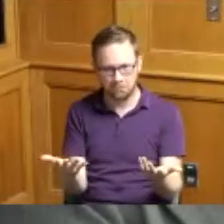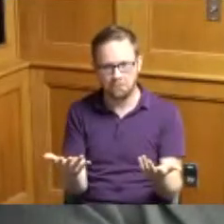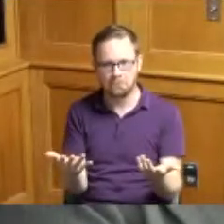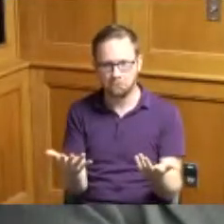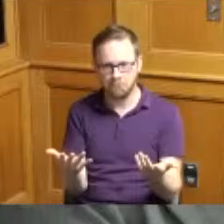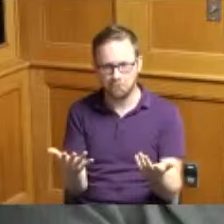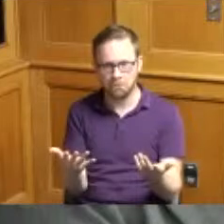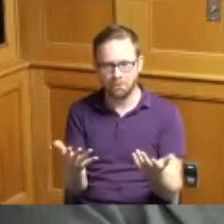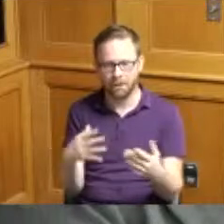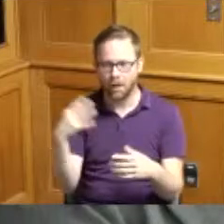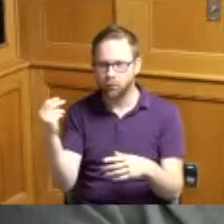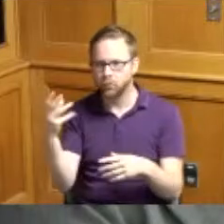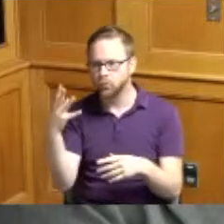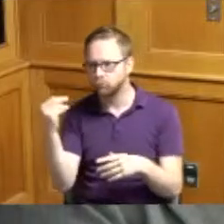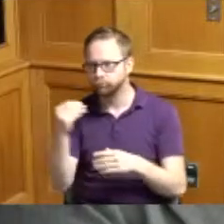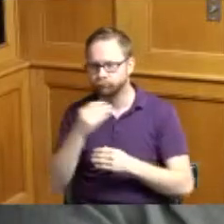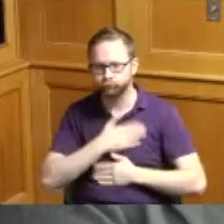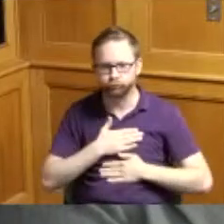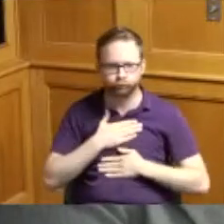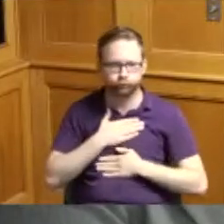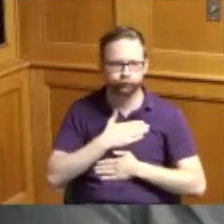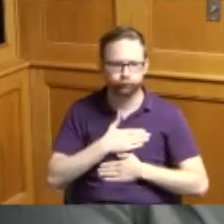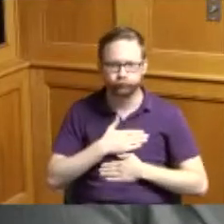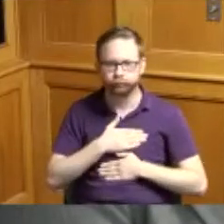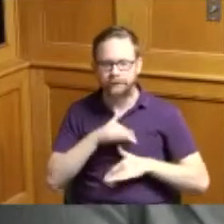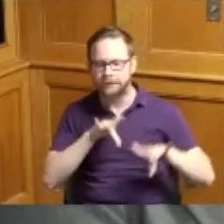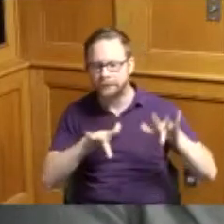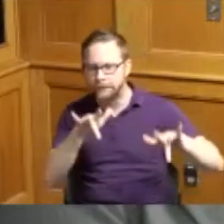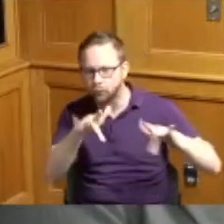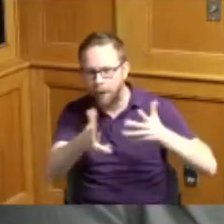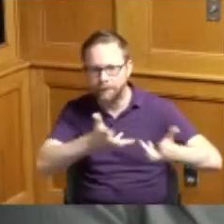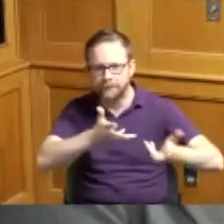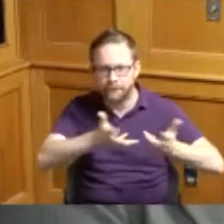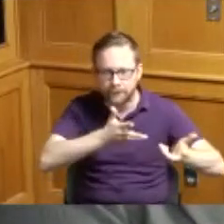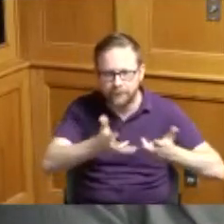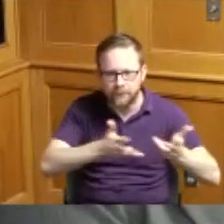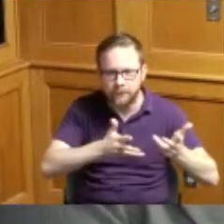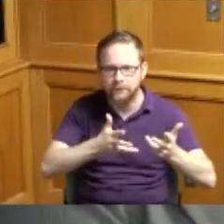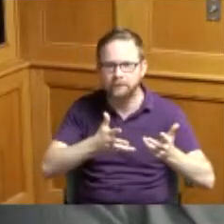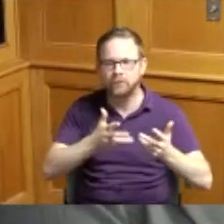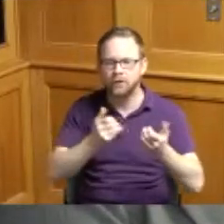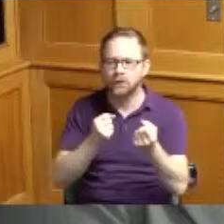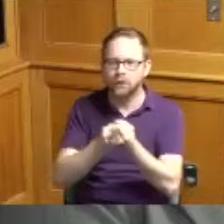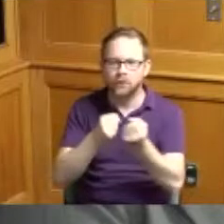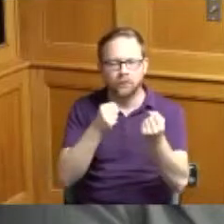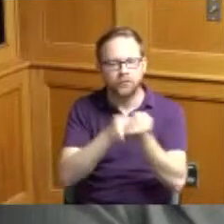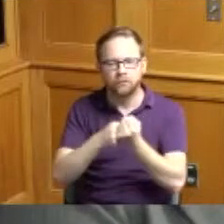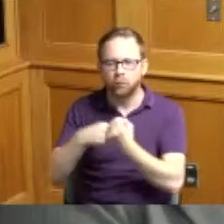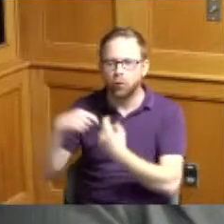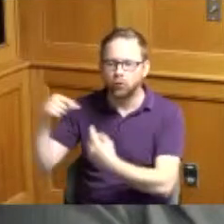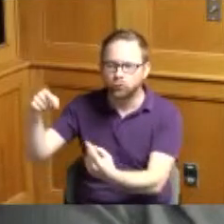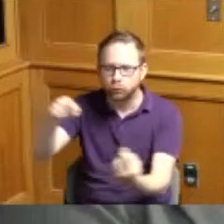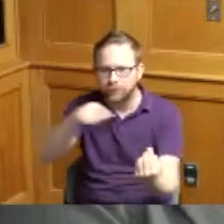outdoor interactive tourism economic development project